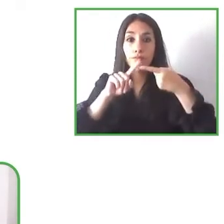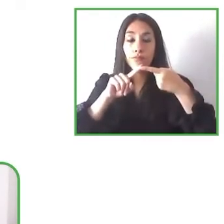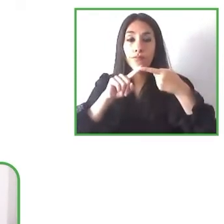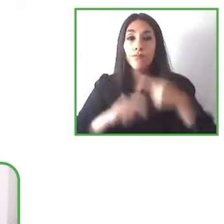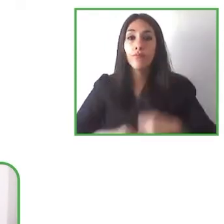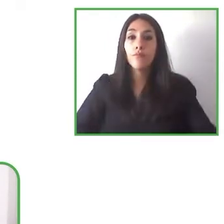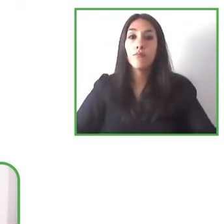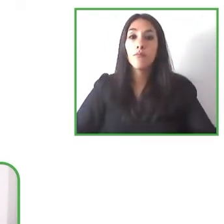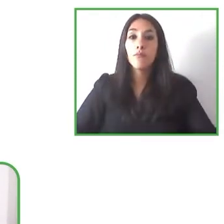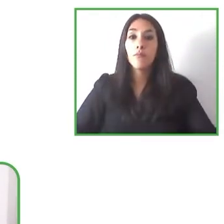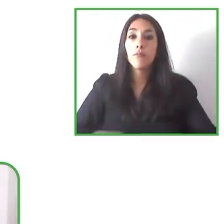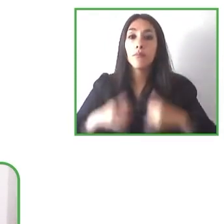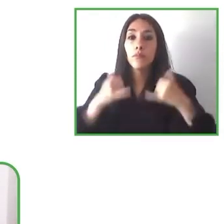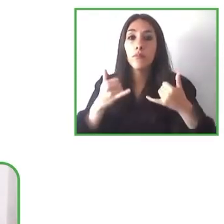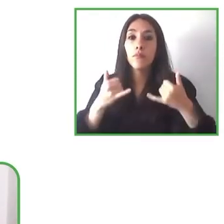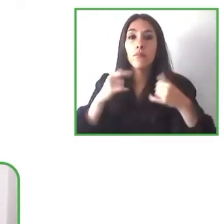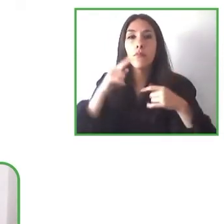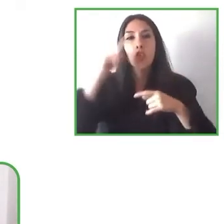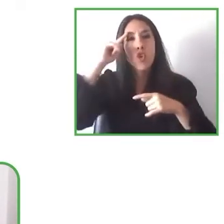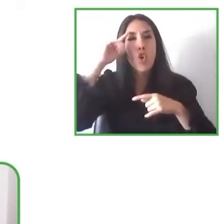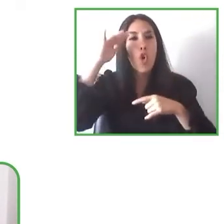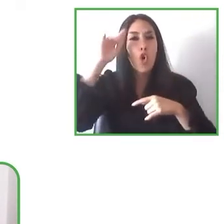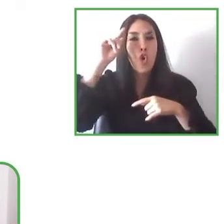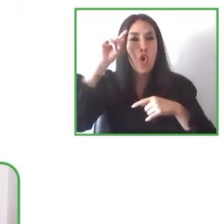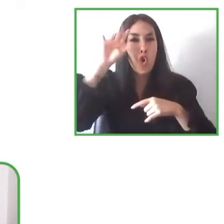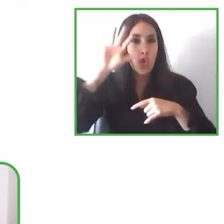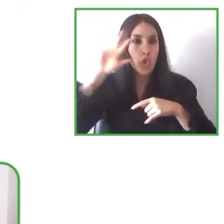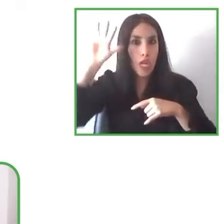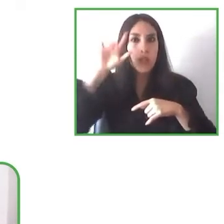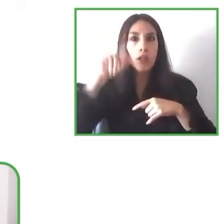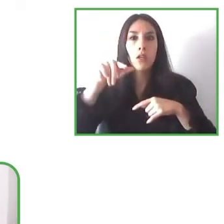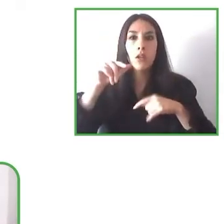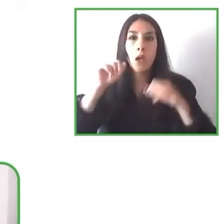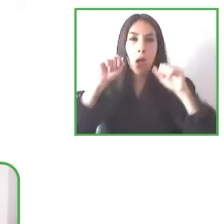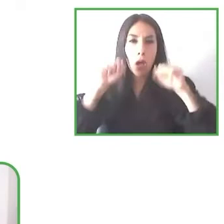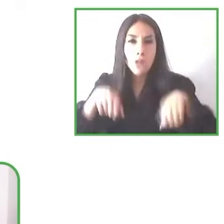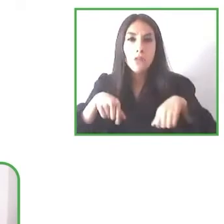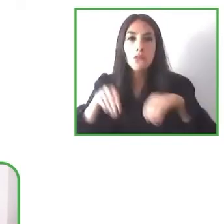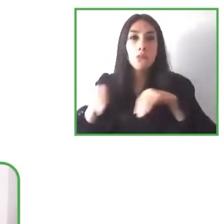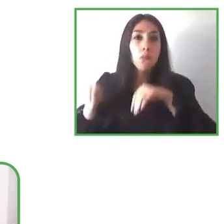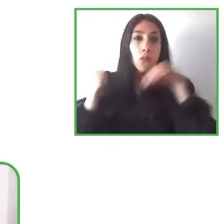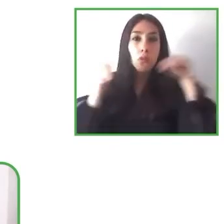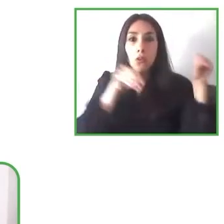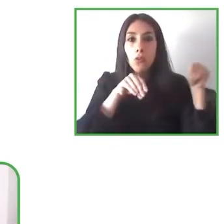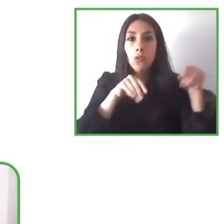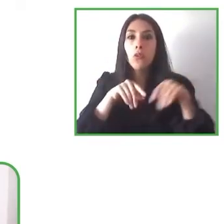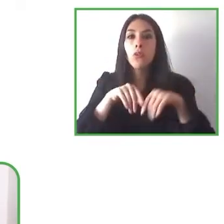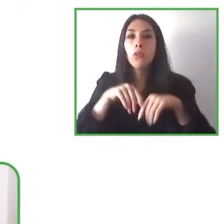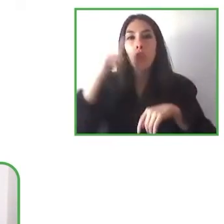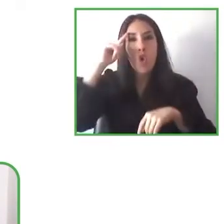replicate that learning methodology of La Mesita to the teaching of a specific